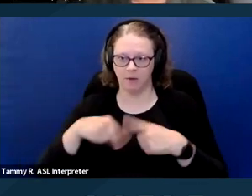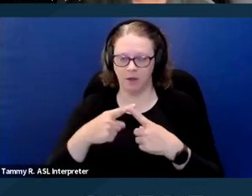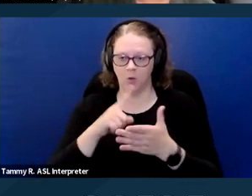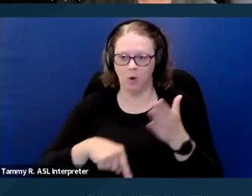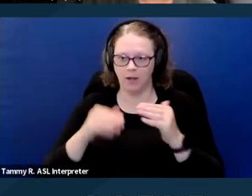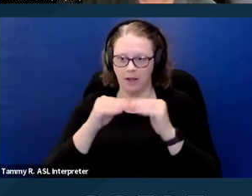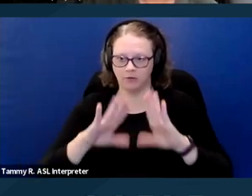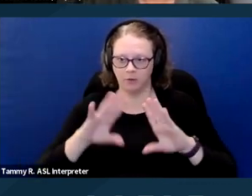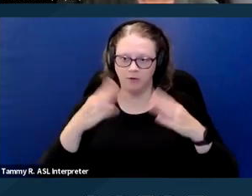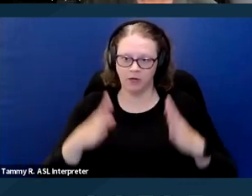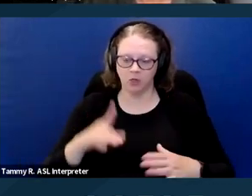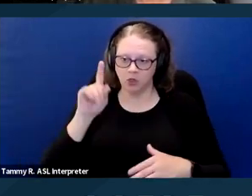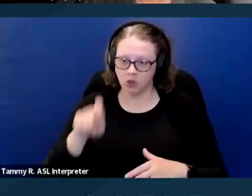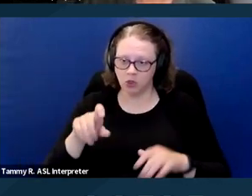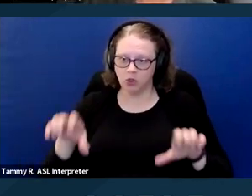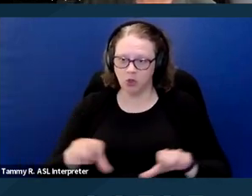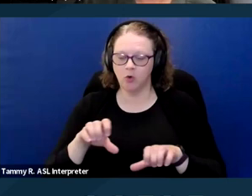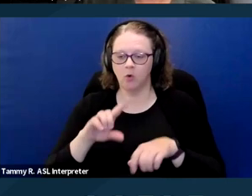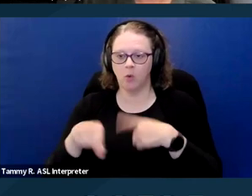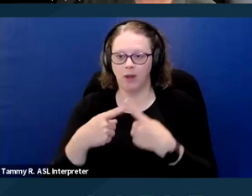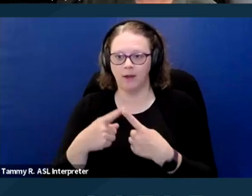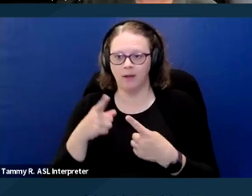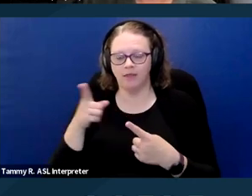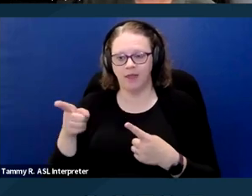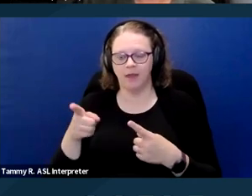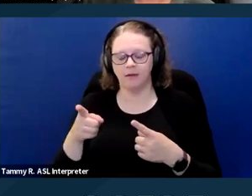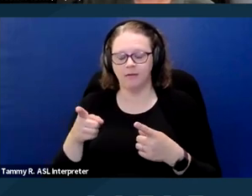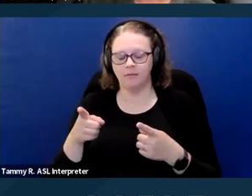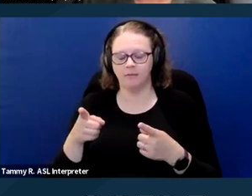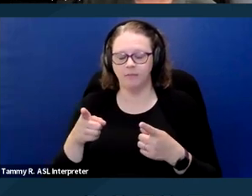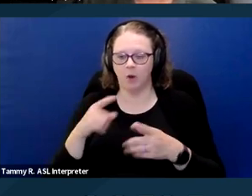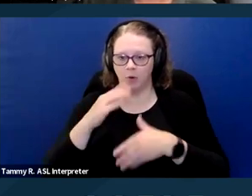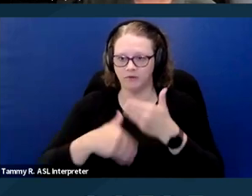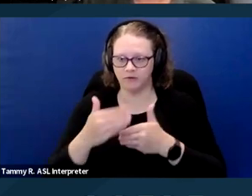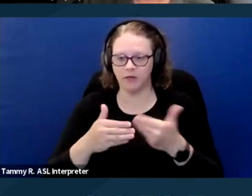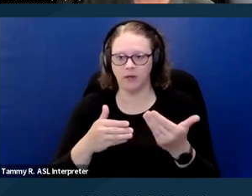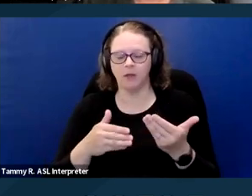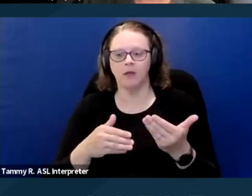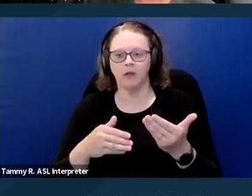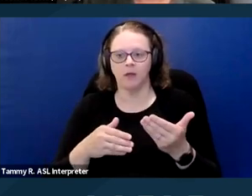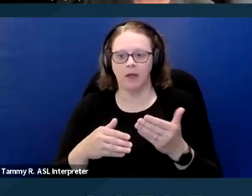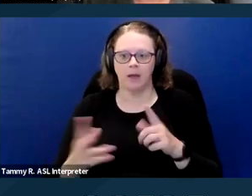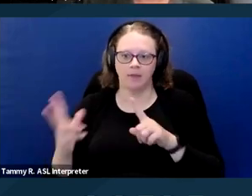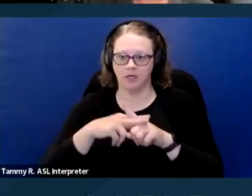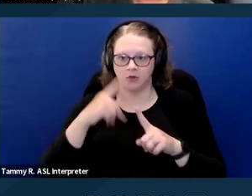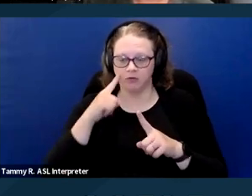for accommodation. There's also the joint statement of HUD and the DOJ on reasonable accommodations which provides you